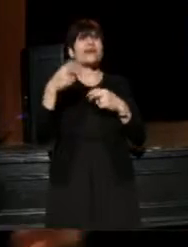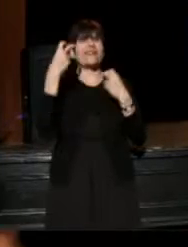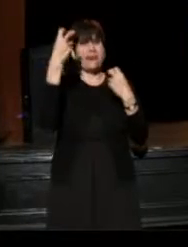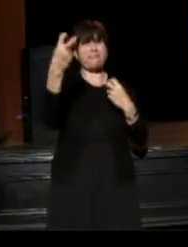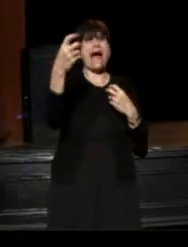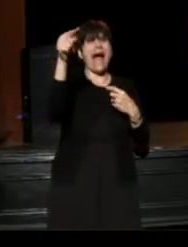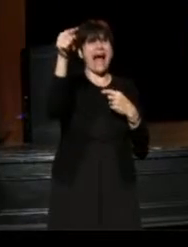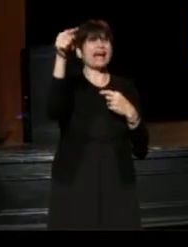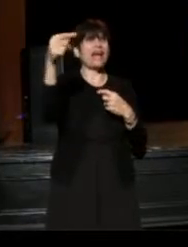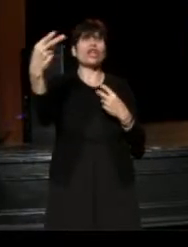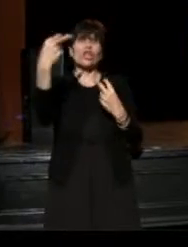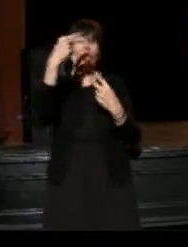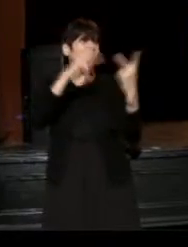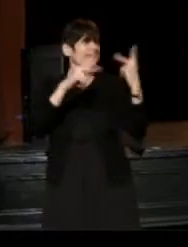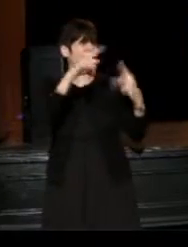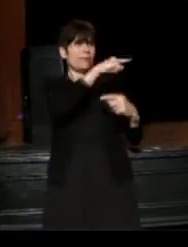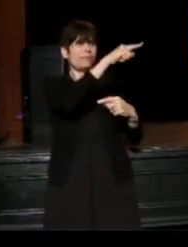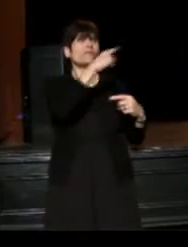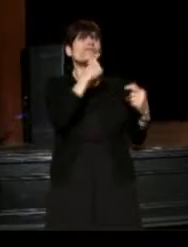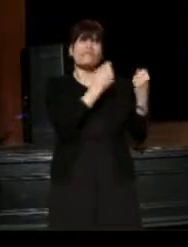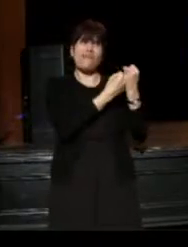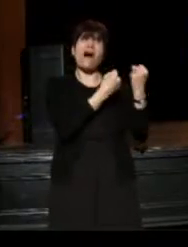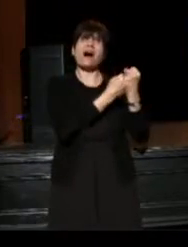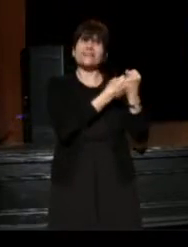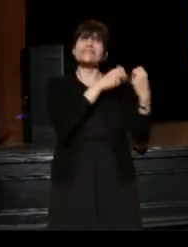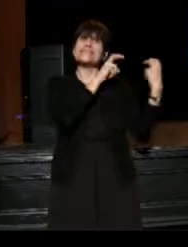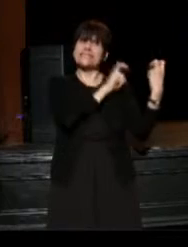and look at the people you got to fund to sit in those prime locations.